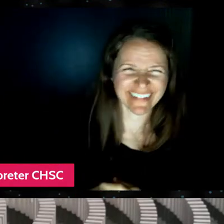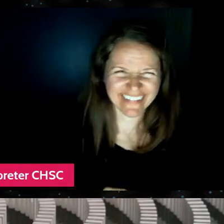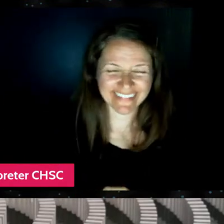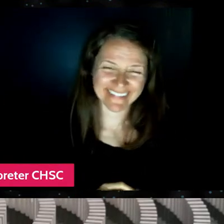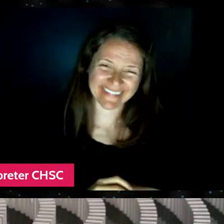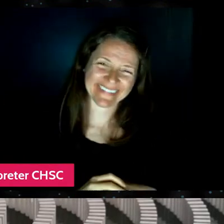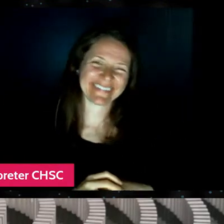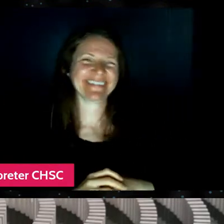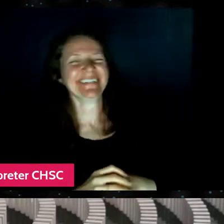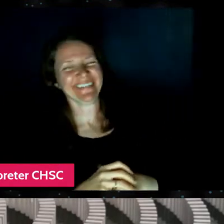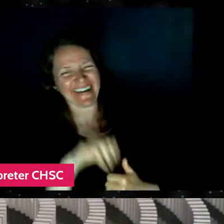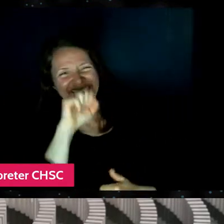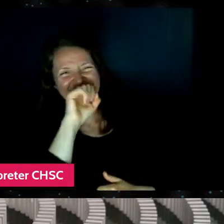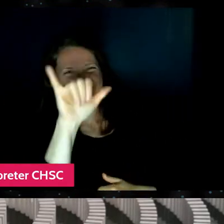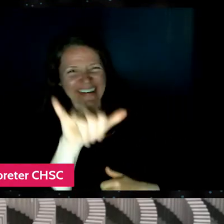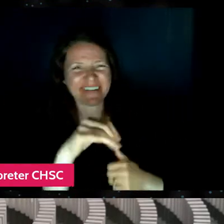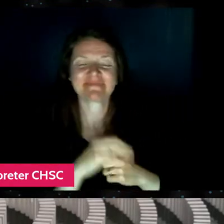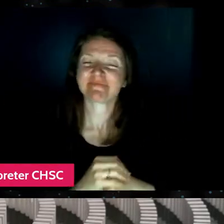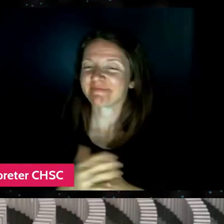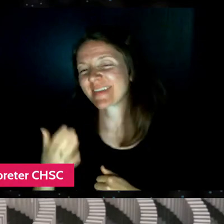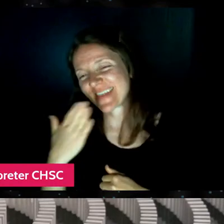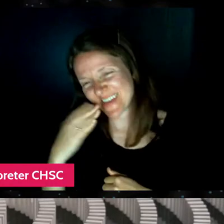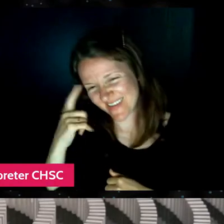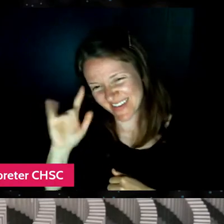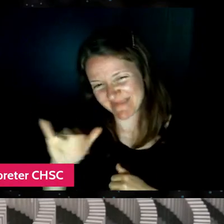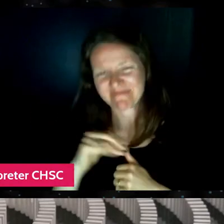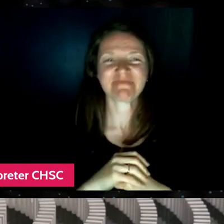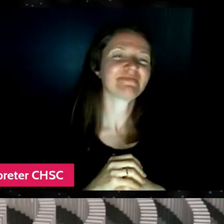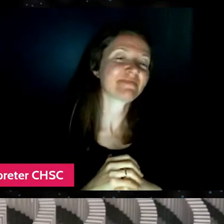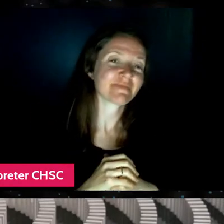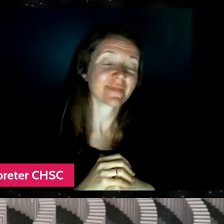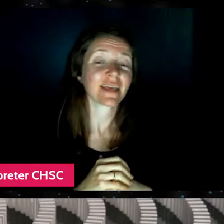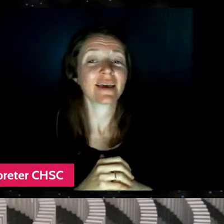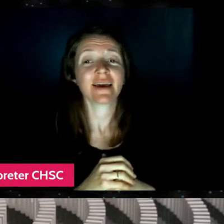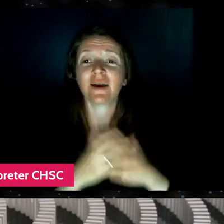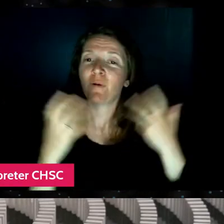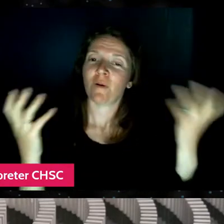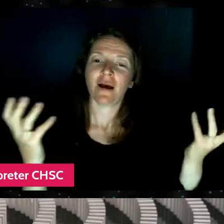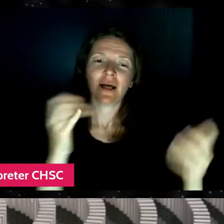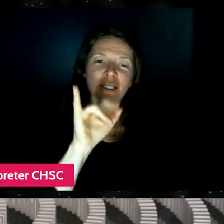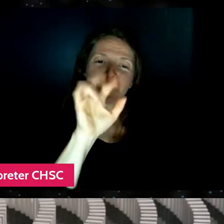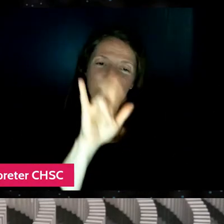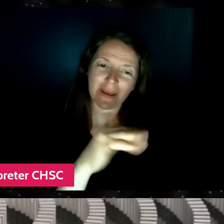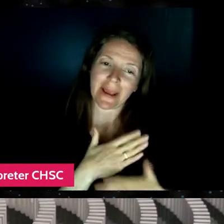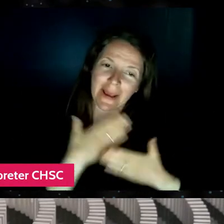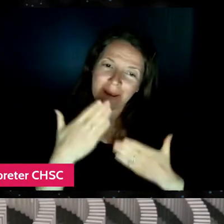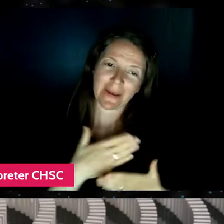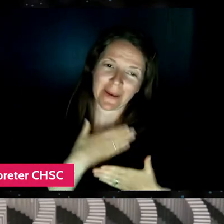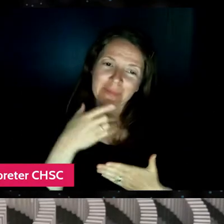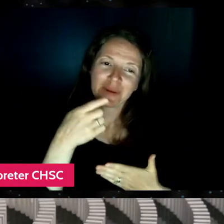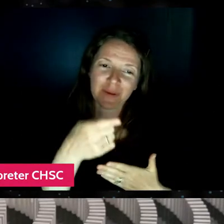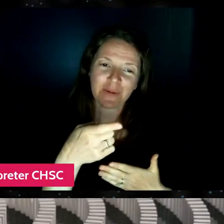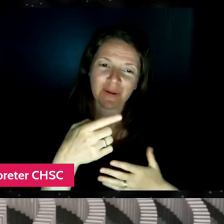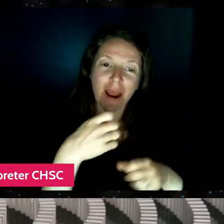I love that, well- Thank you, thank you for that. Yeah, thank you. Well, Jeremy, I'm glad that you were made to make documentaries